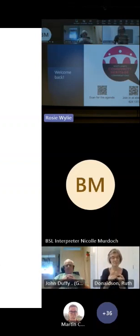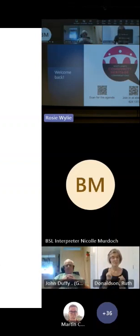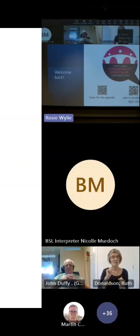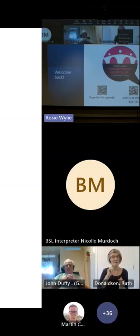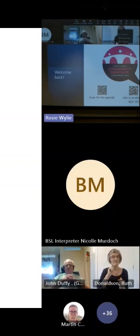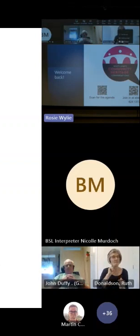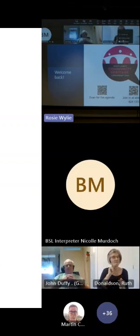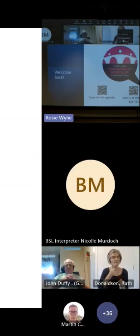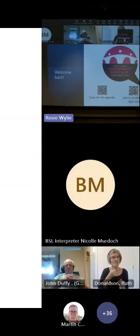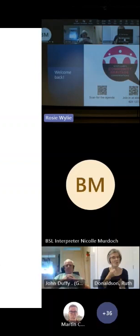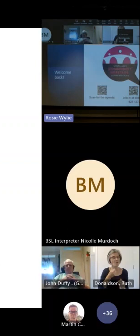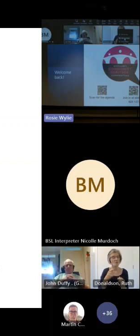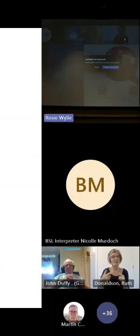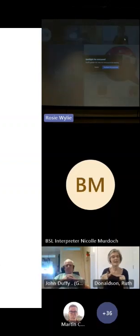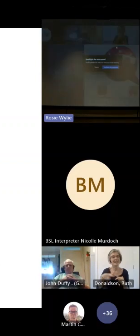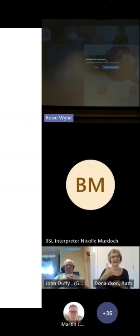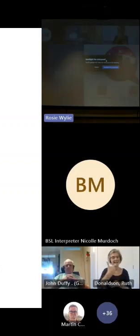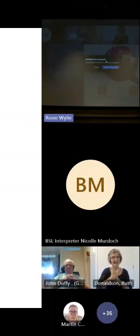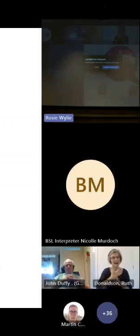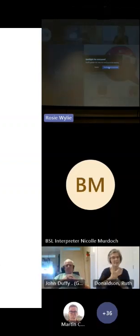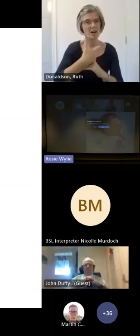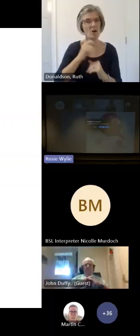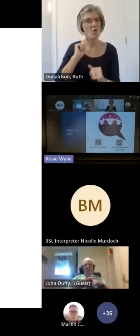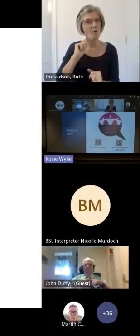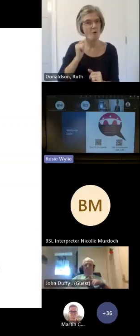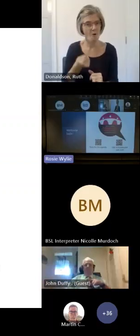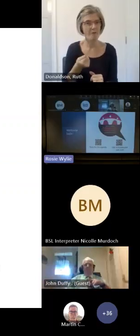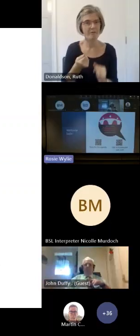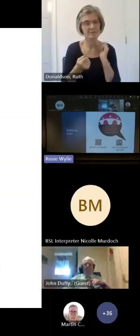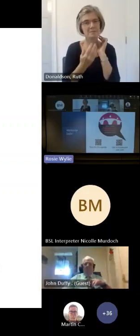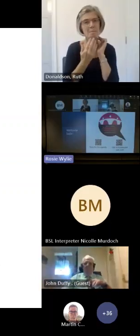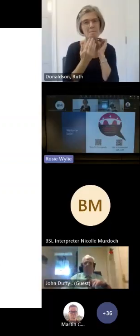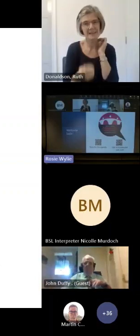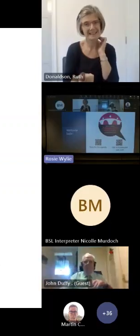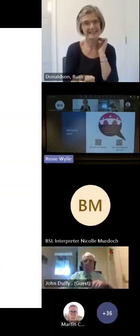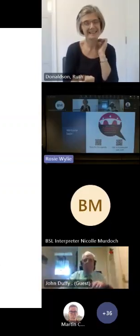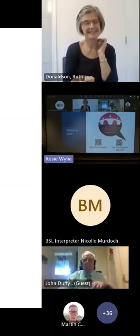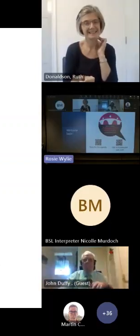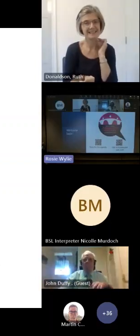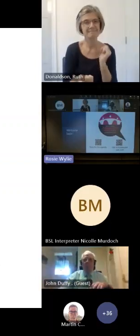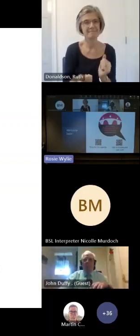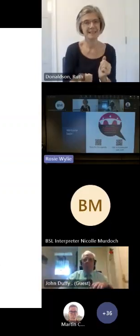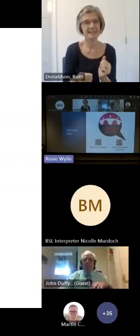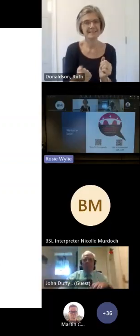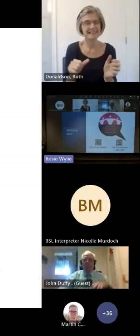camera off we just had a we bit of um feedback that it's a little bit harder to focus on the